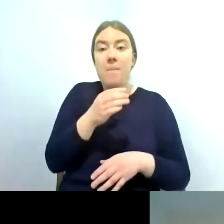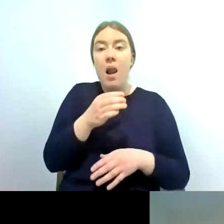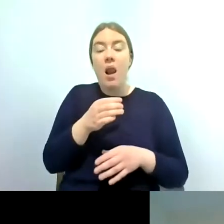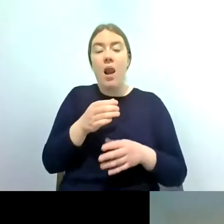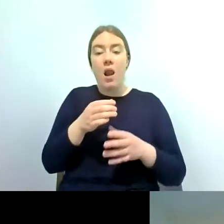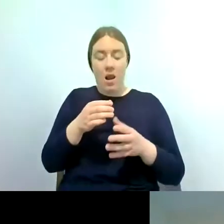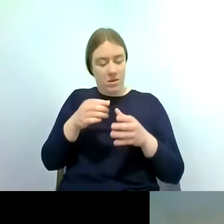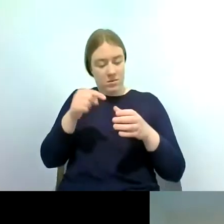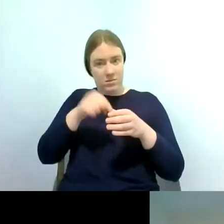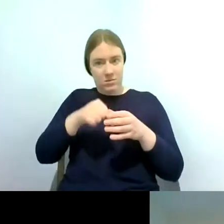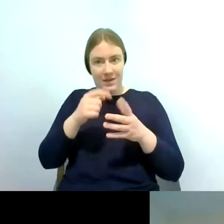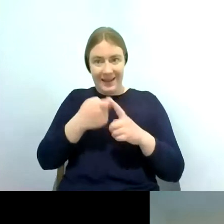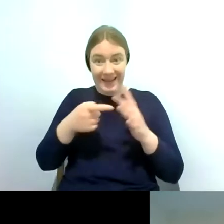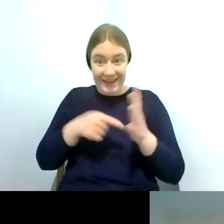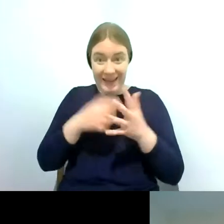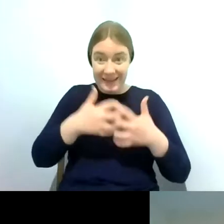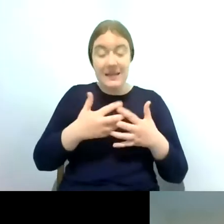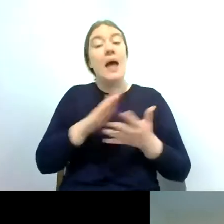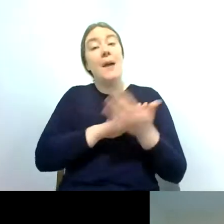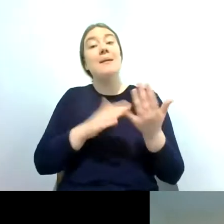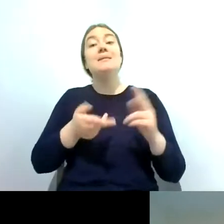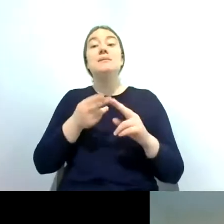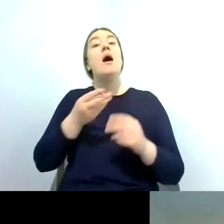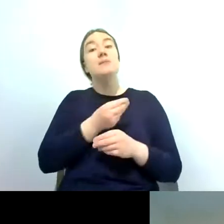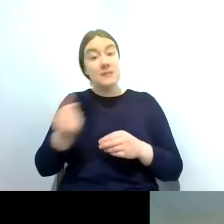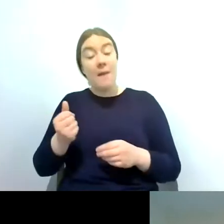and when they go to do their rival scheme they'll also do a water quality sample and